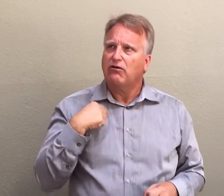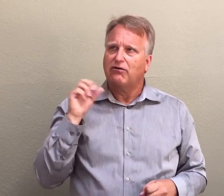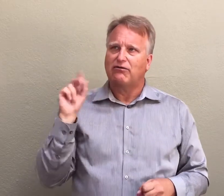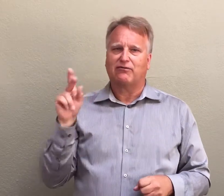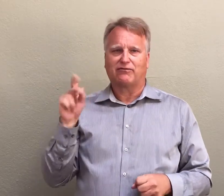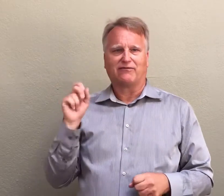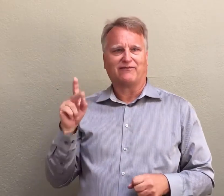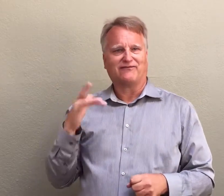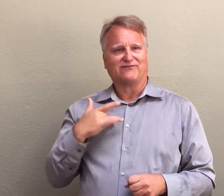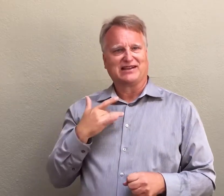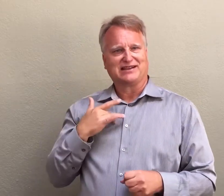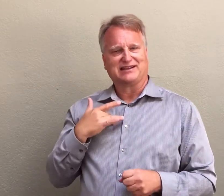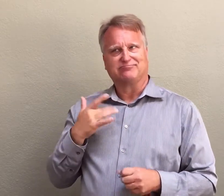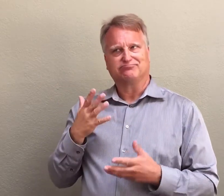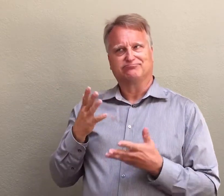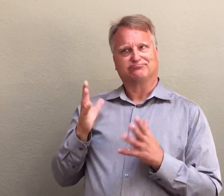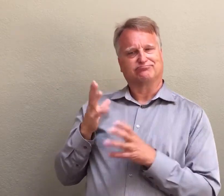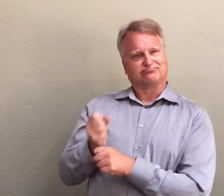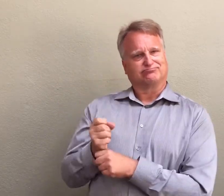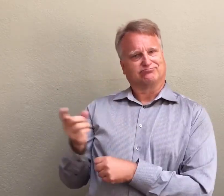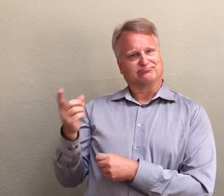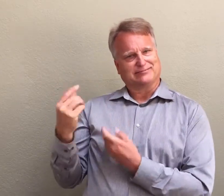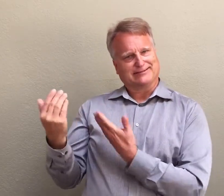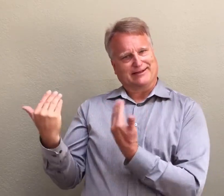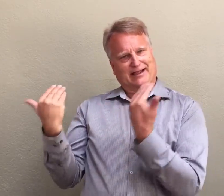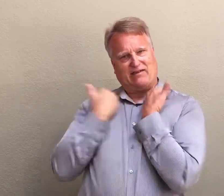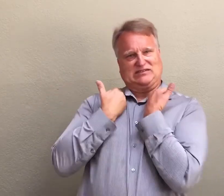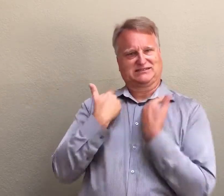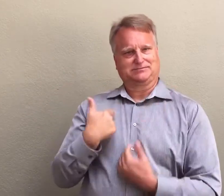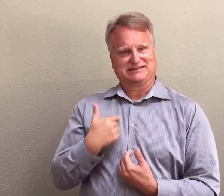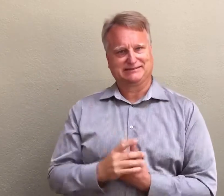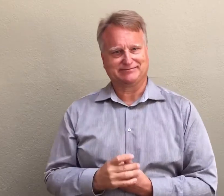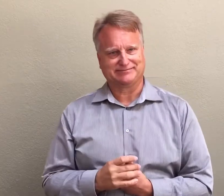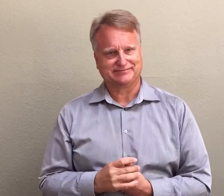Such words help them feel reassured the work that was done.